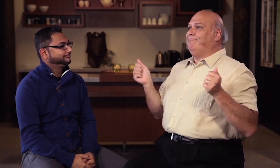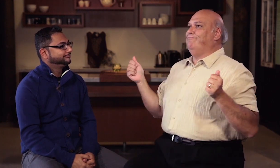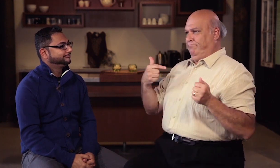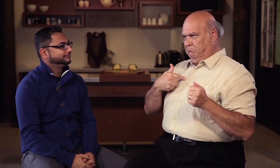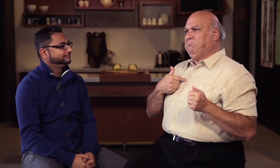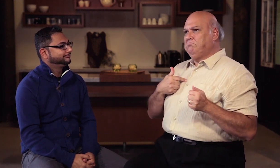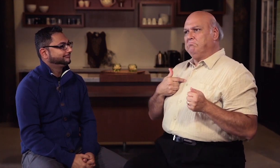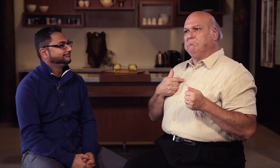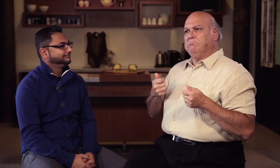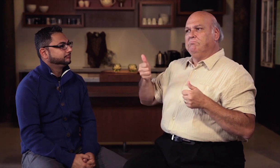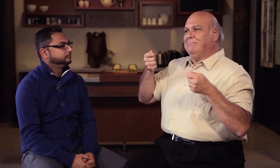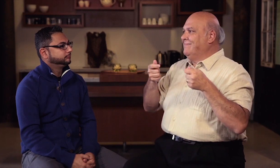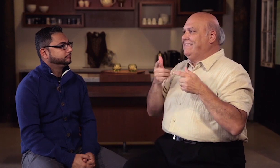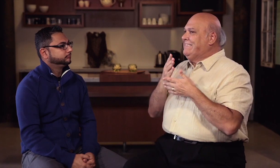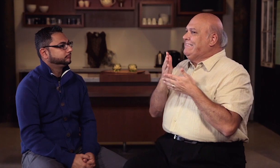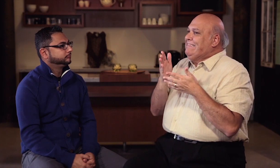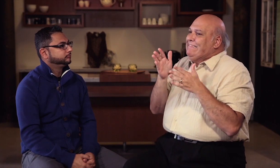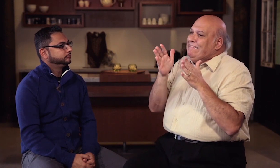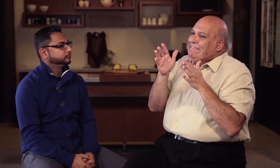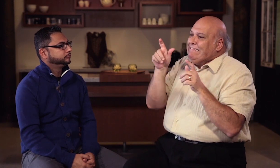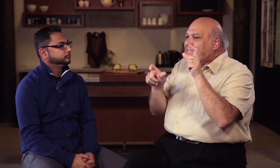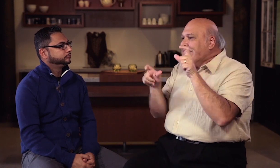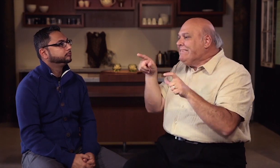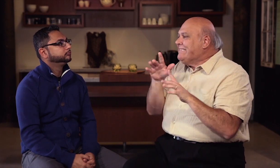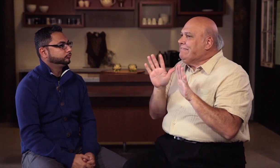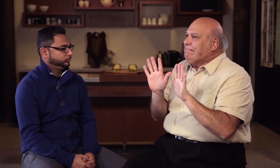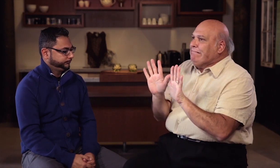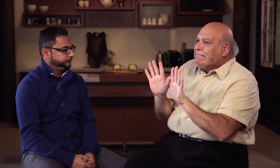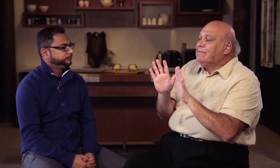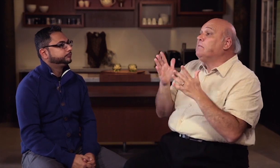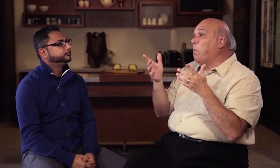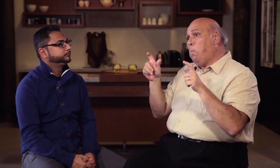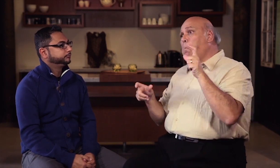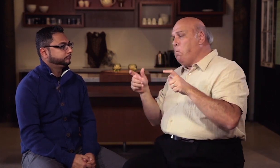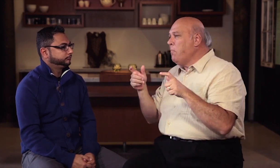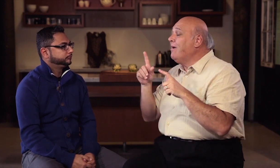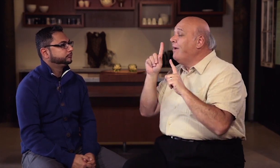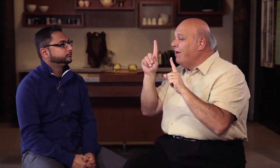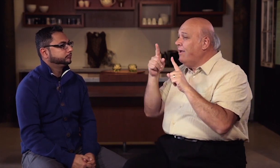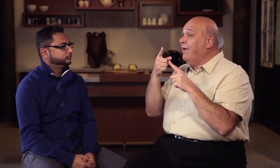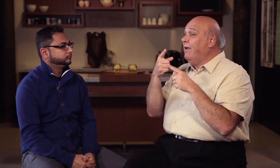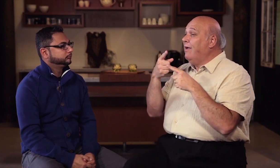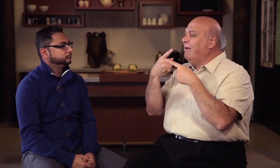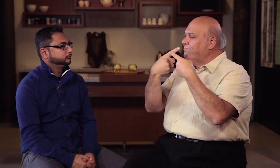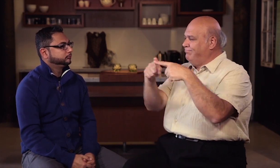present themselves as leaders? Not always. Some people may not be comfortable, others are eager. But